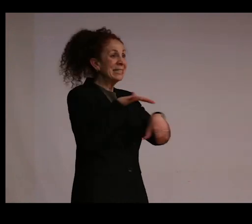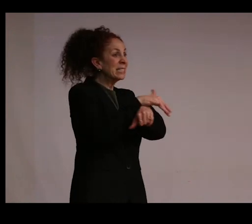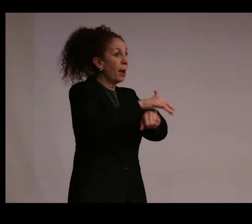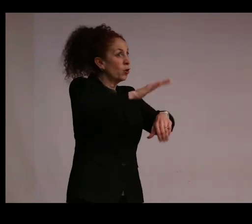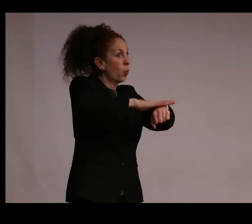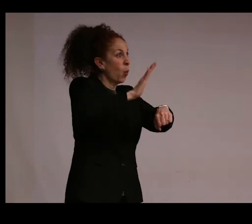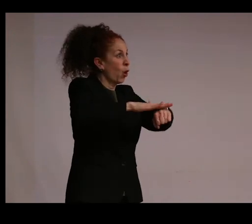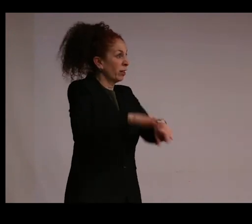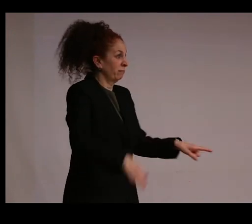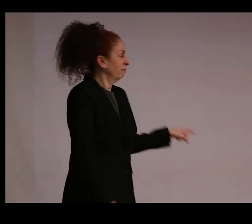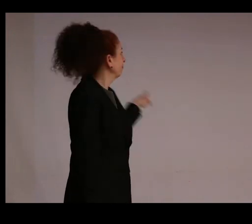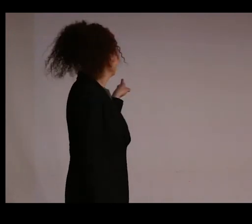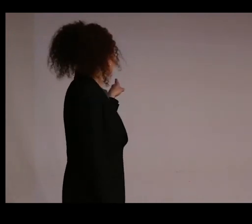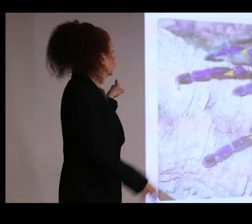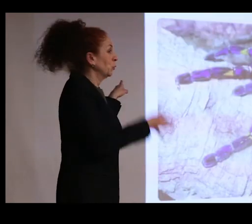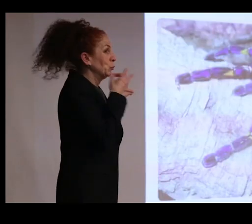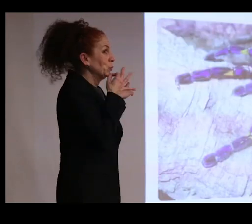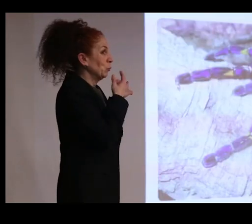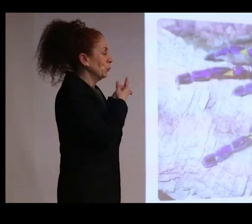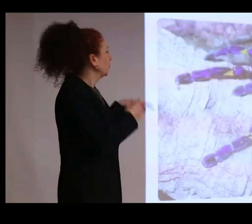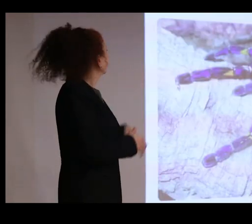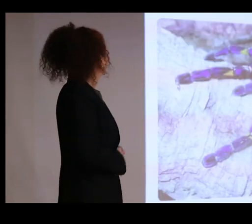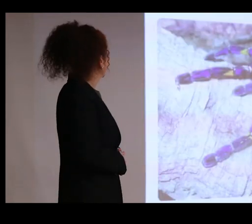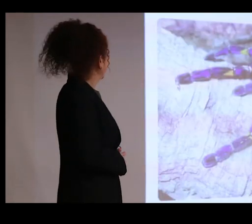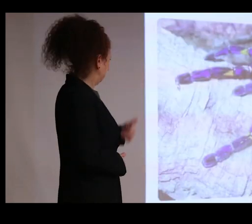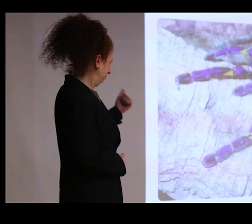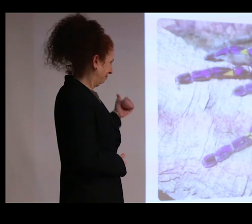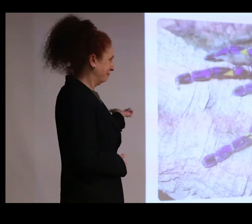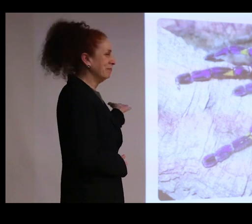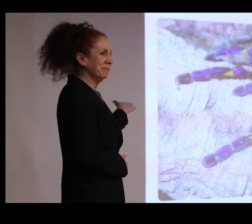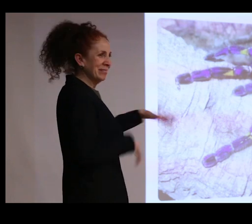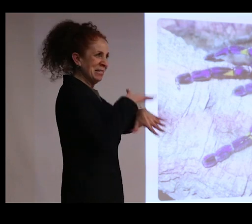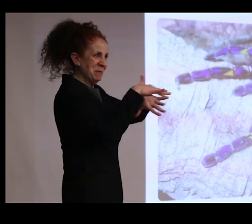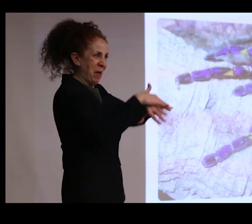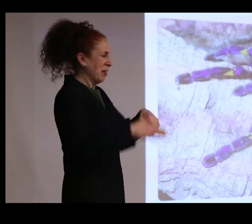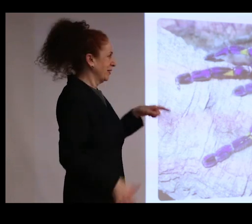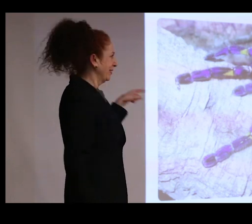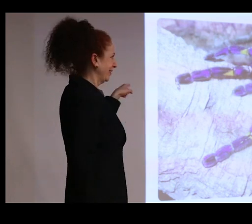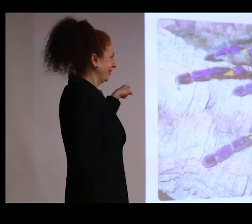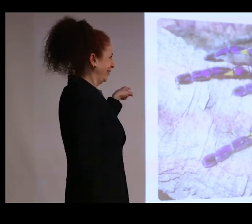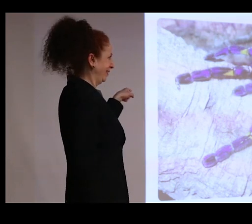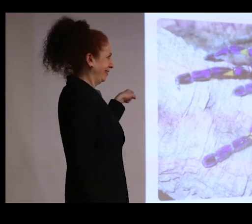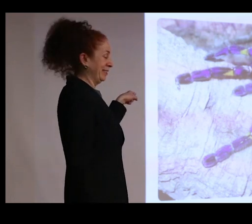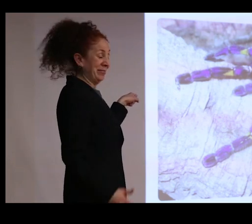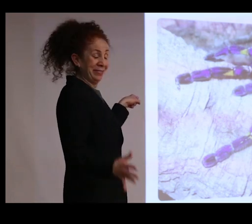going to show you a picture of the spider. And here is the spider. It's this spectacular-looking creature,